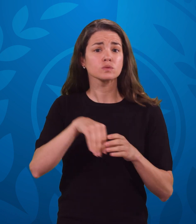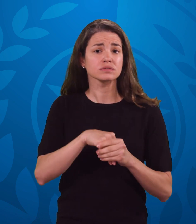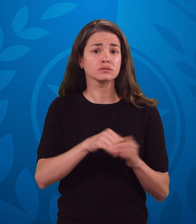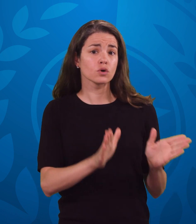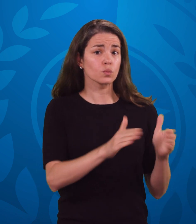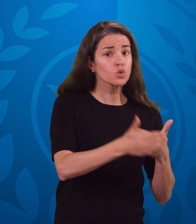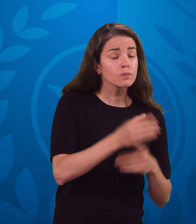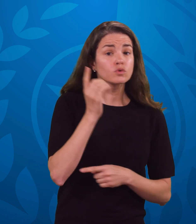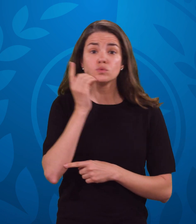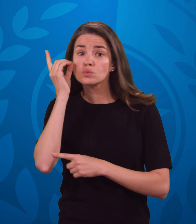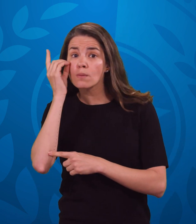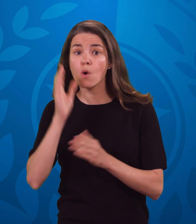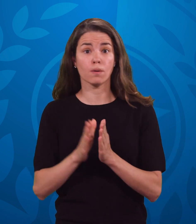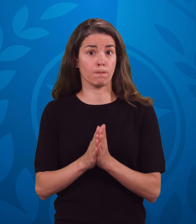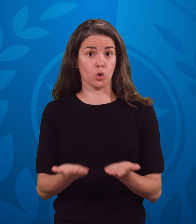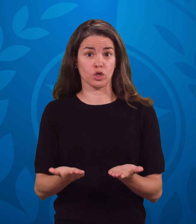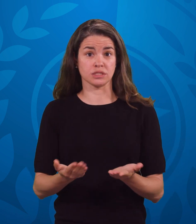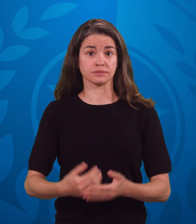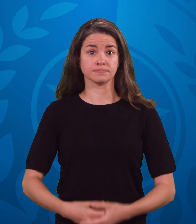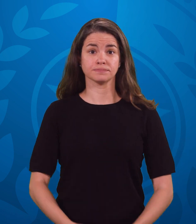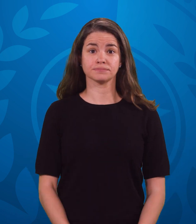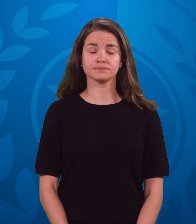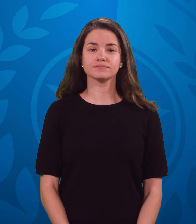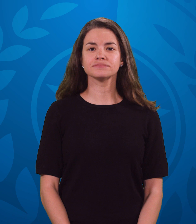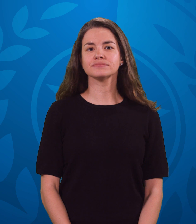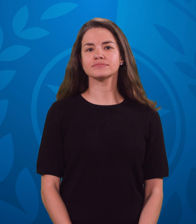It does not cover room, board or books.